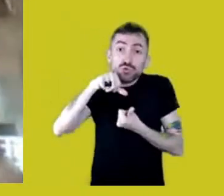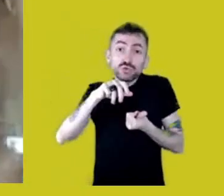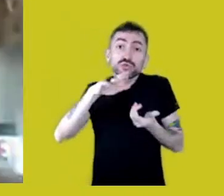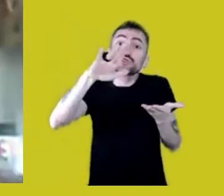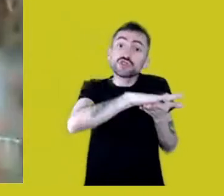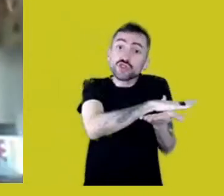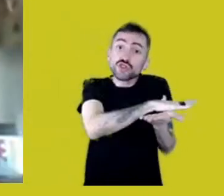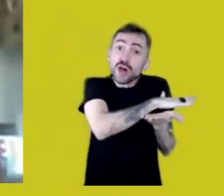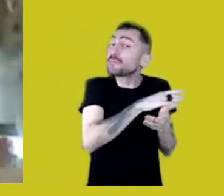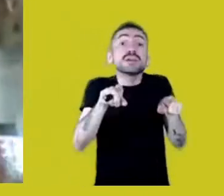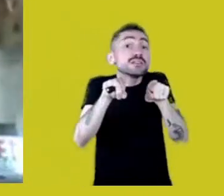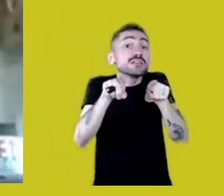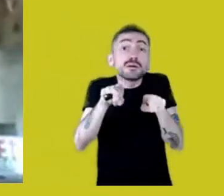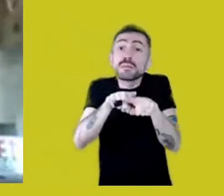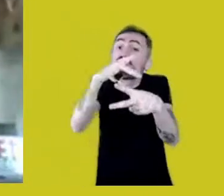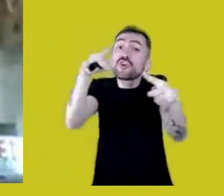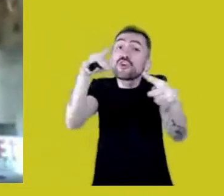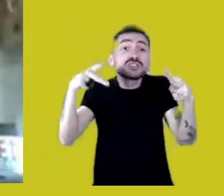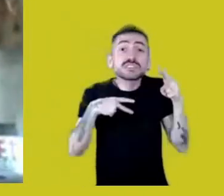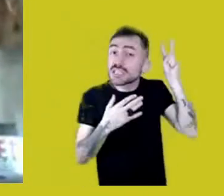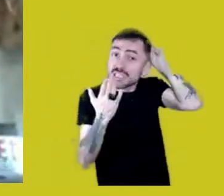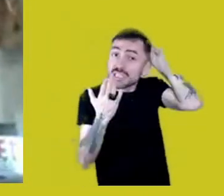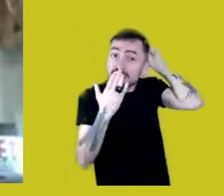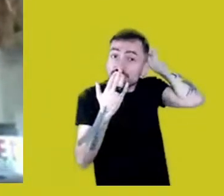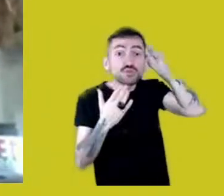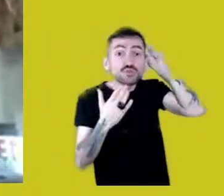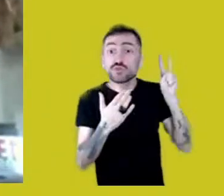because non-Natives are in our world.